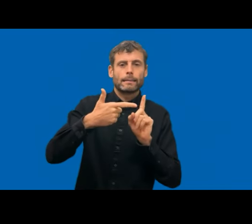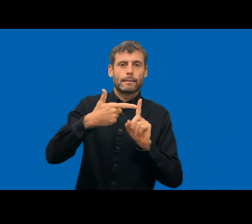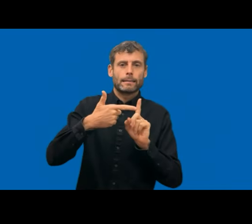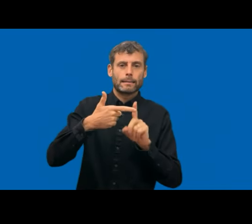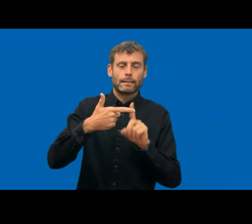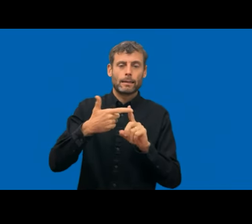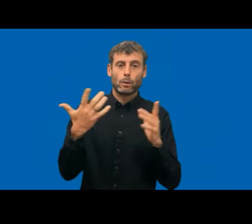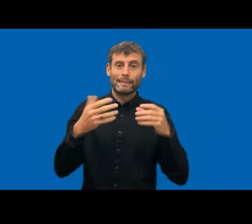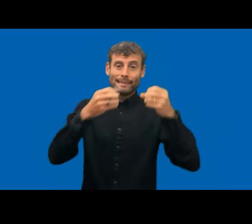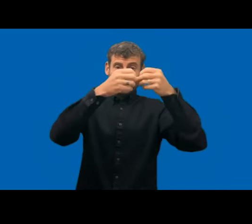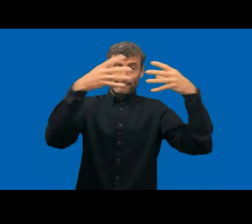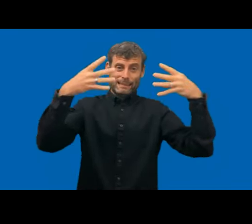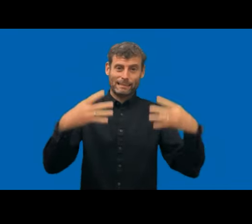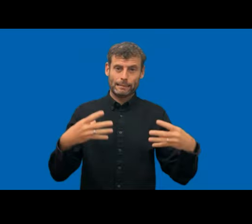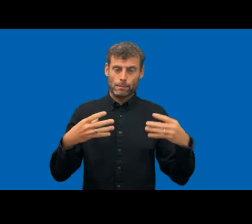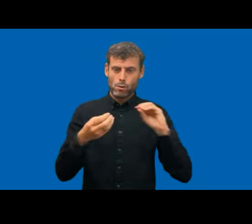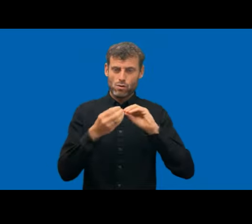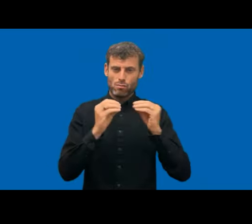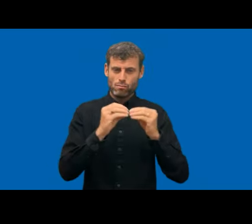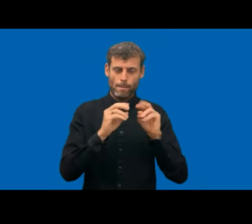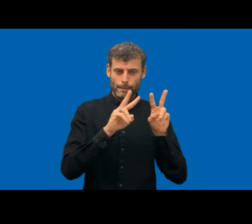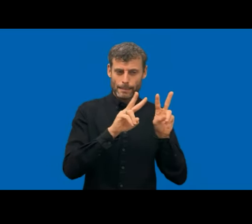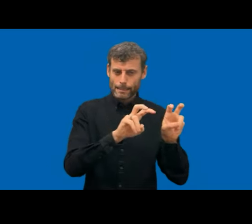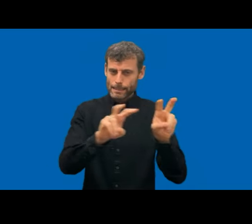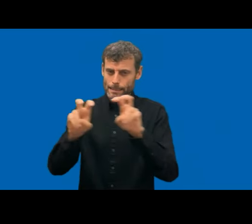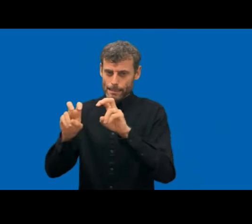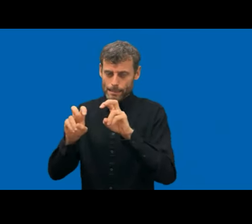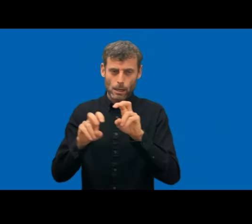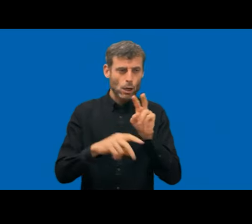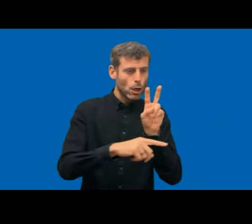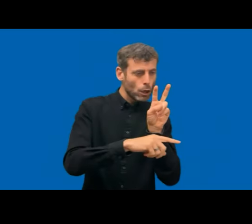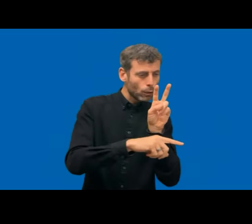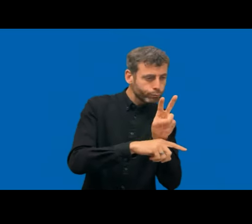failure scanning or monitoring and the third one is about that we go a little bit in the